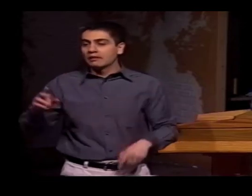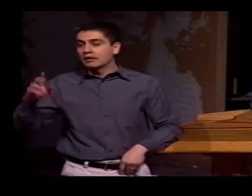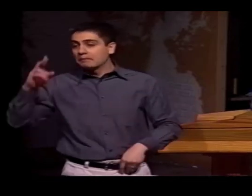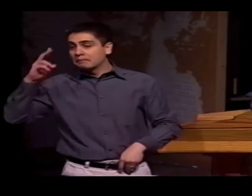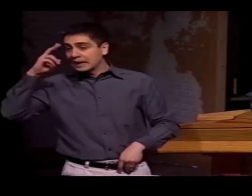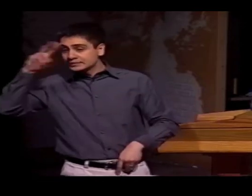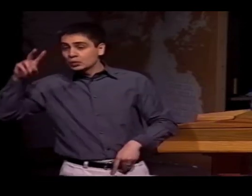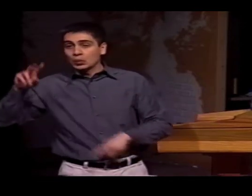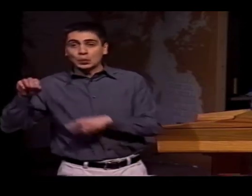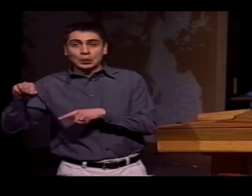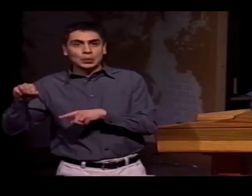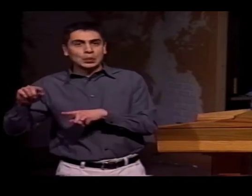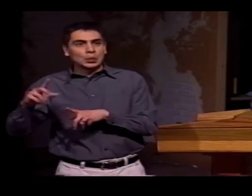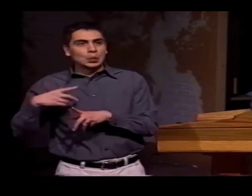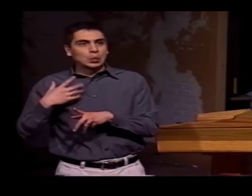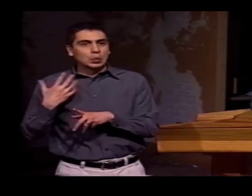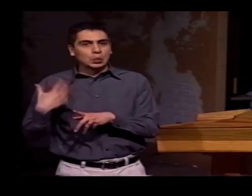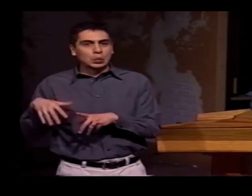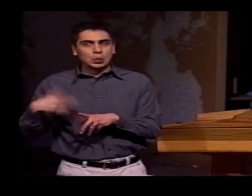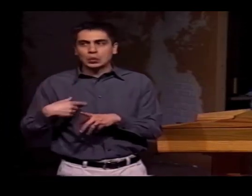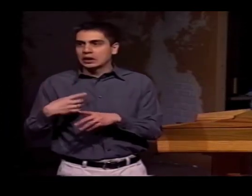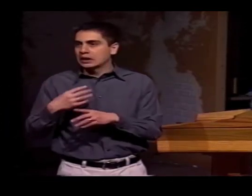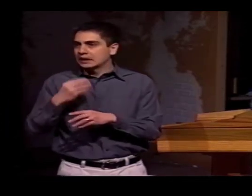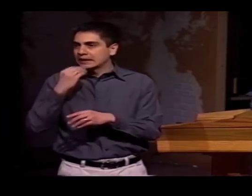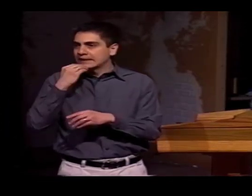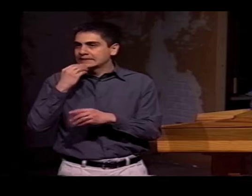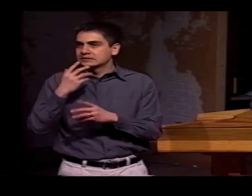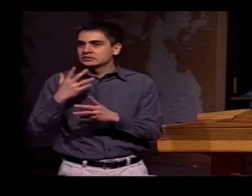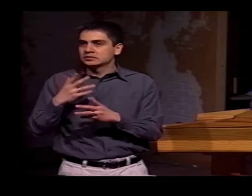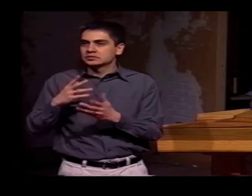LIKE, FOR EXAMPLE, IN MEXICO,